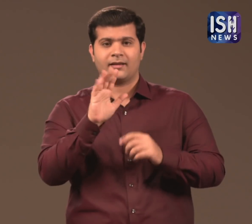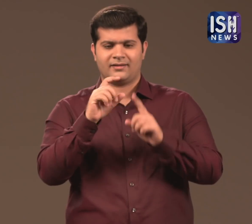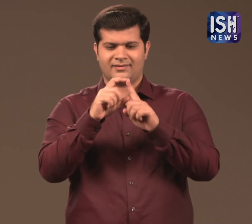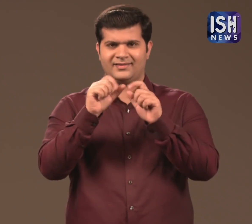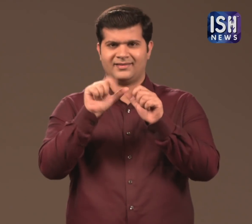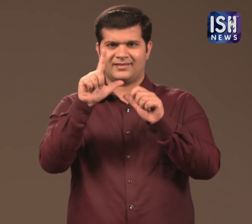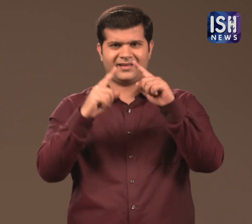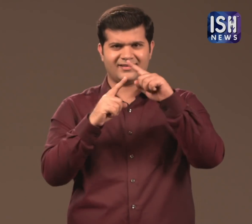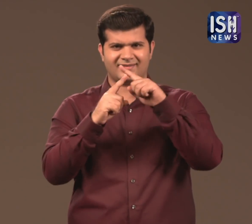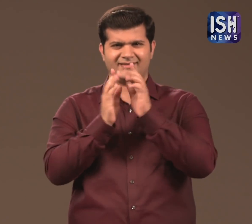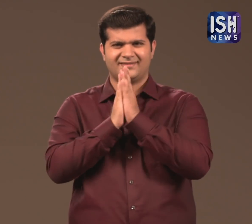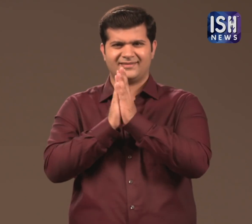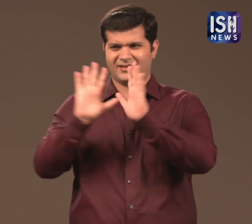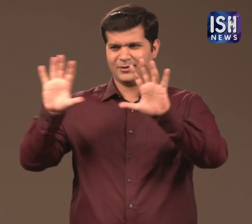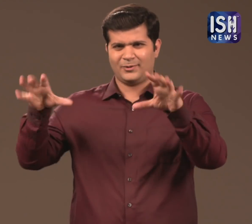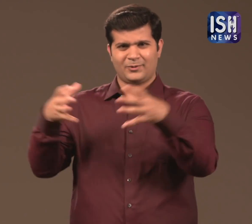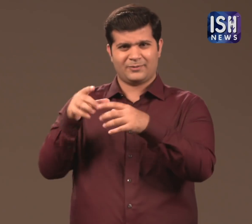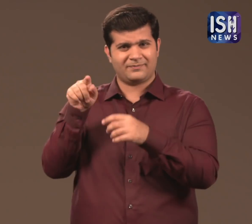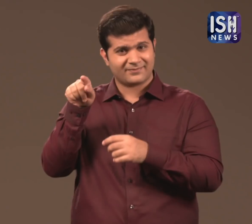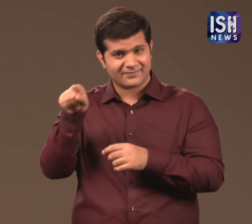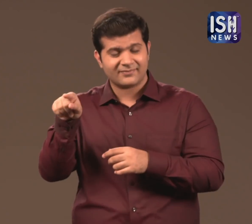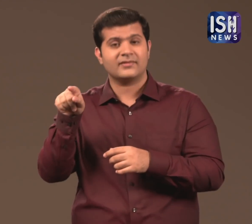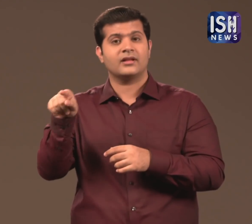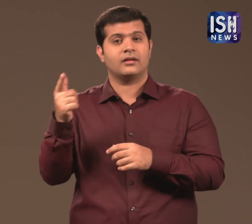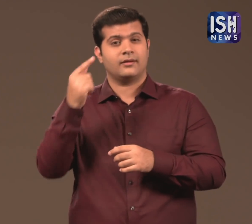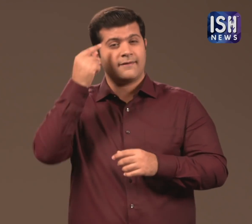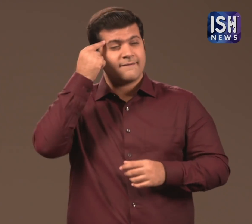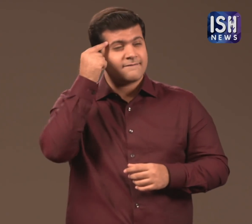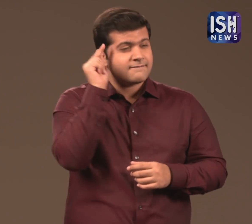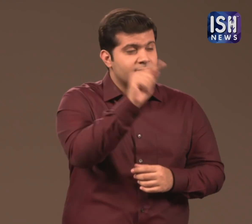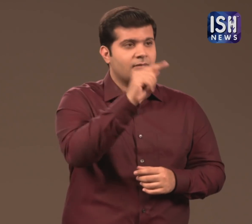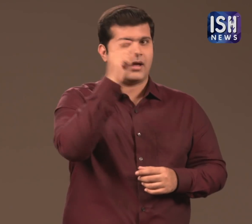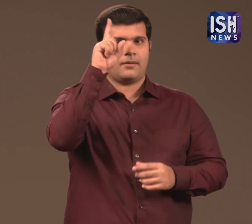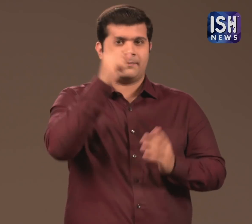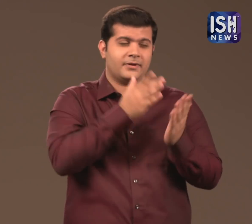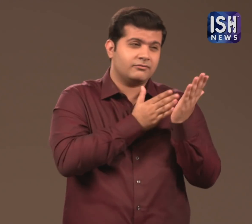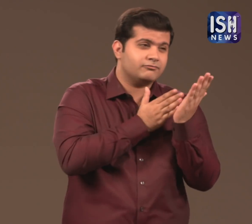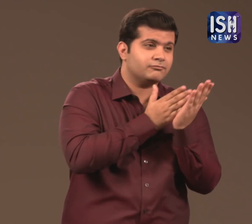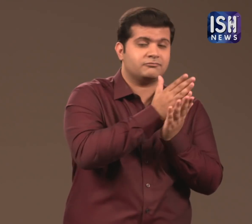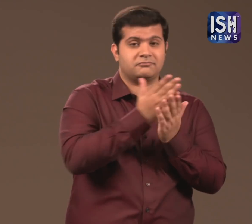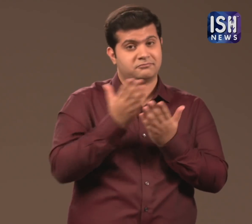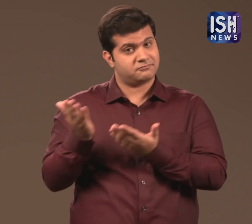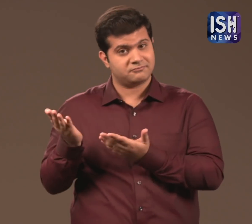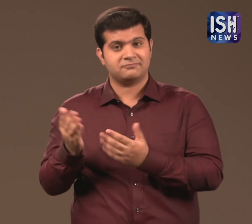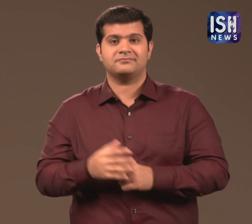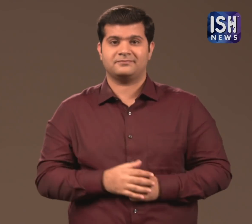Dalits are an ethinic group who idolise Ambedkar.